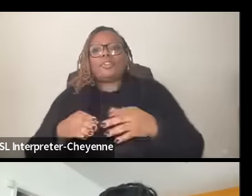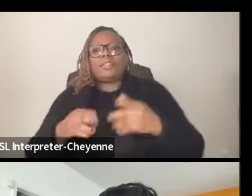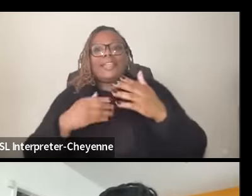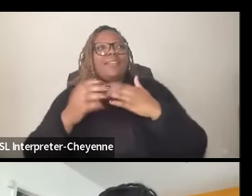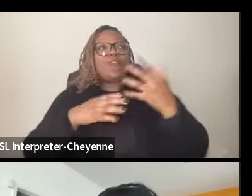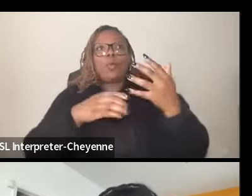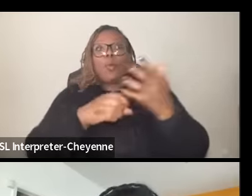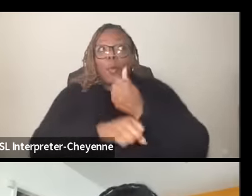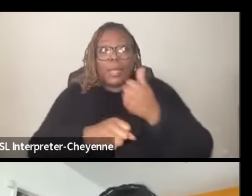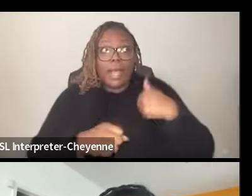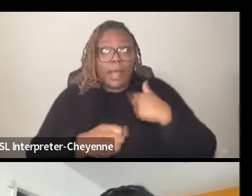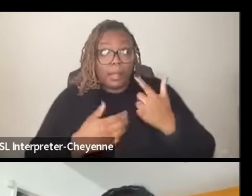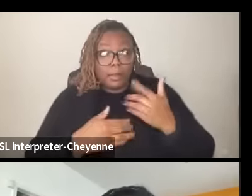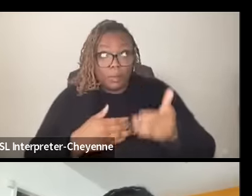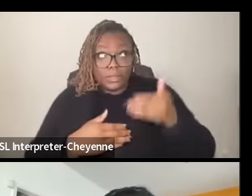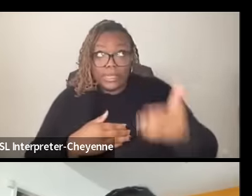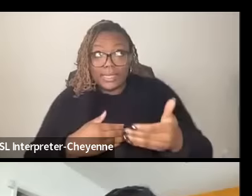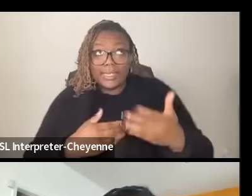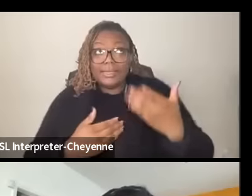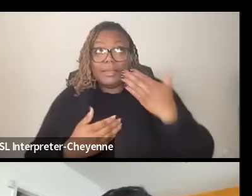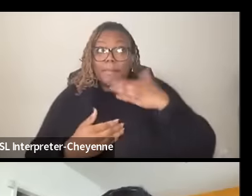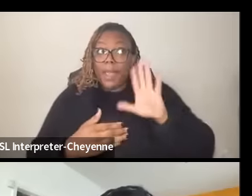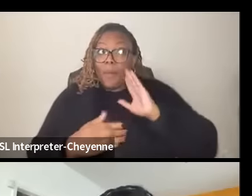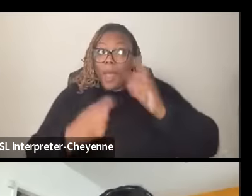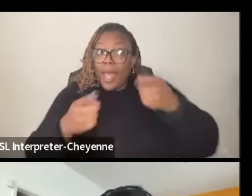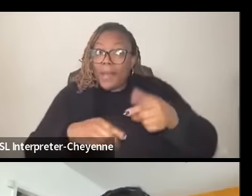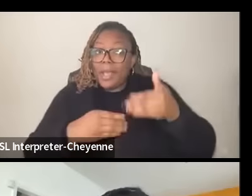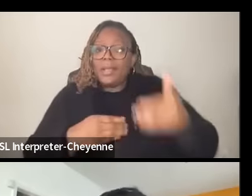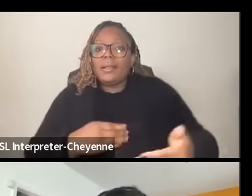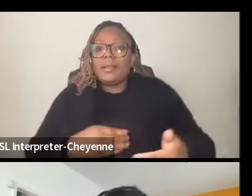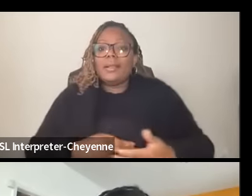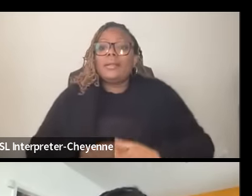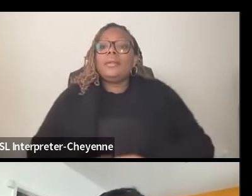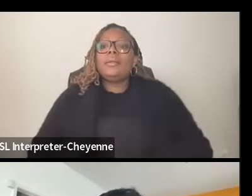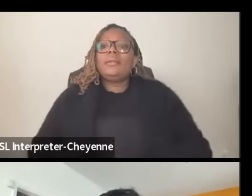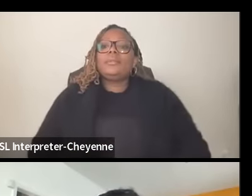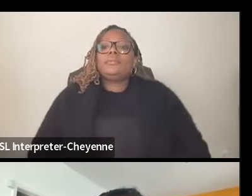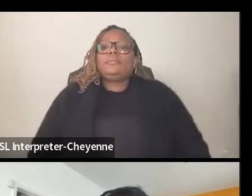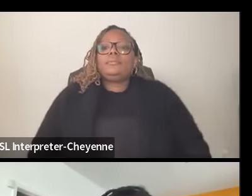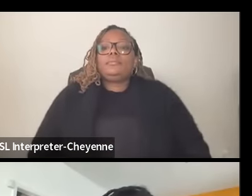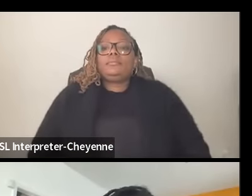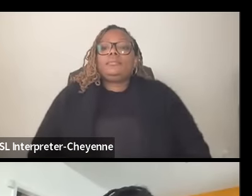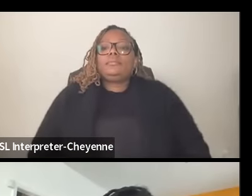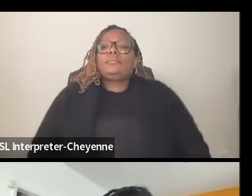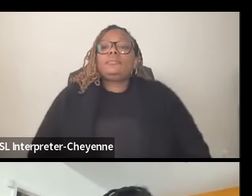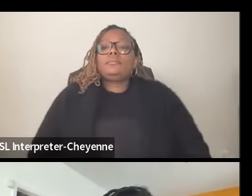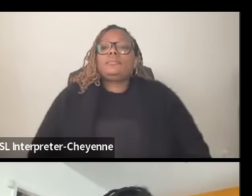happen next something's bad something bad's going to happen um but I do think you know that there's